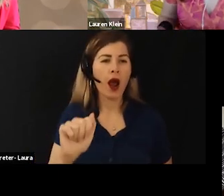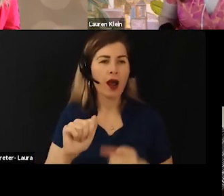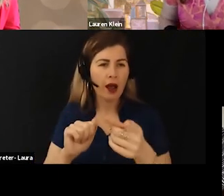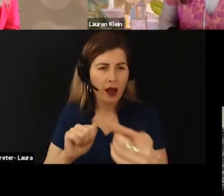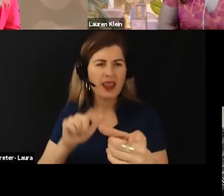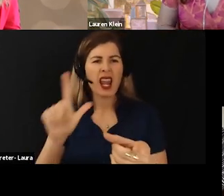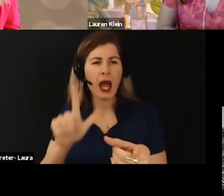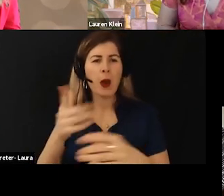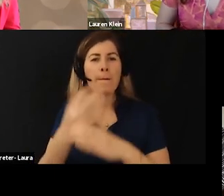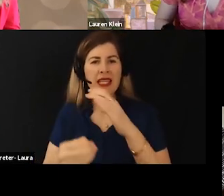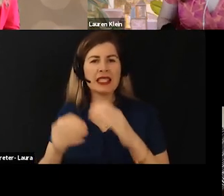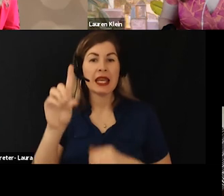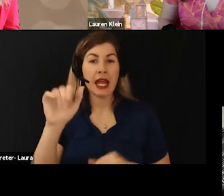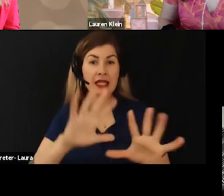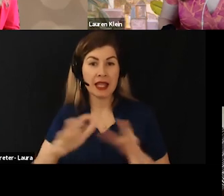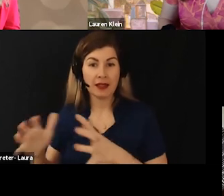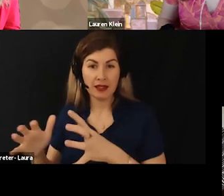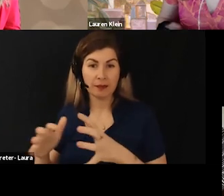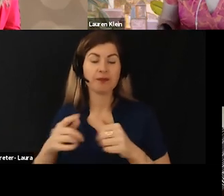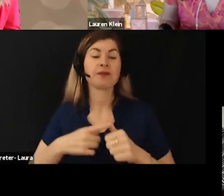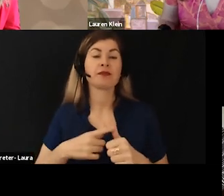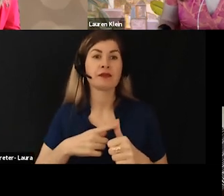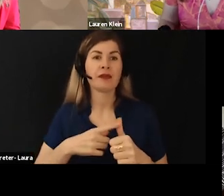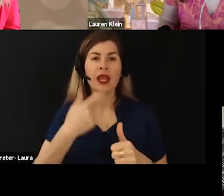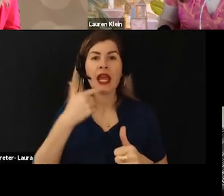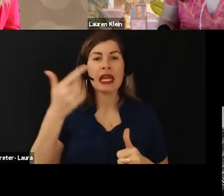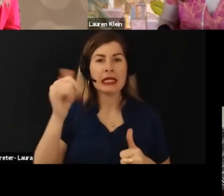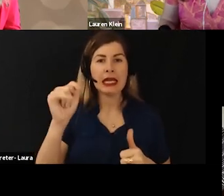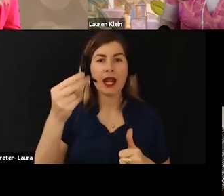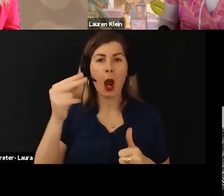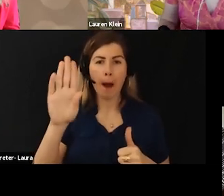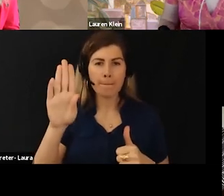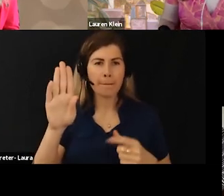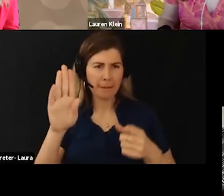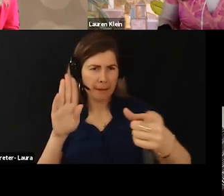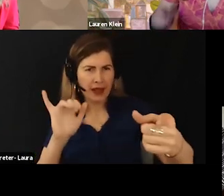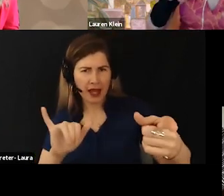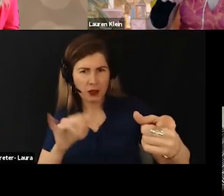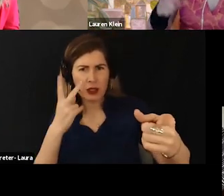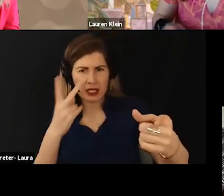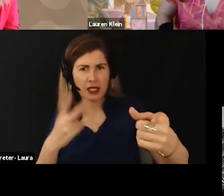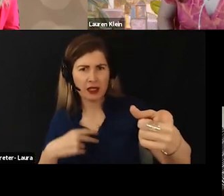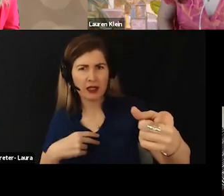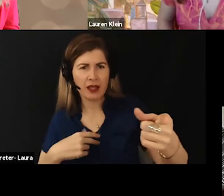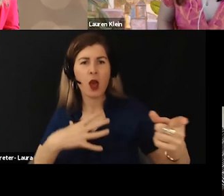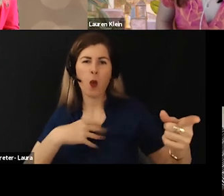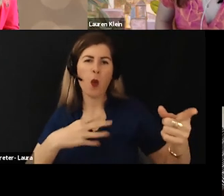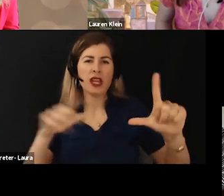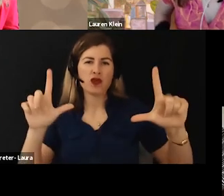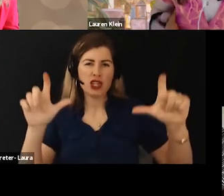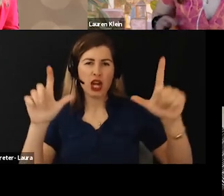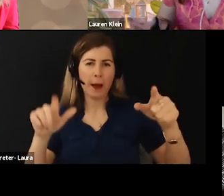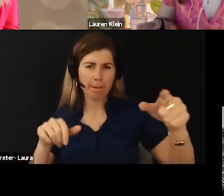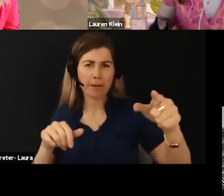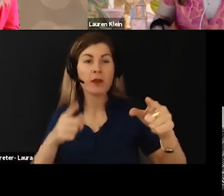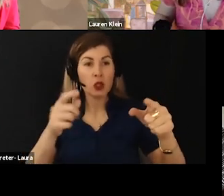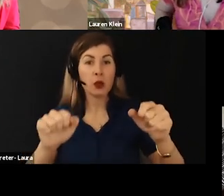The first is a GitHub repository, which is what you see on the right. That's just the white screenshot, and you can actually Google that and find that right now.